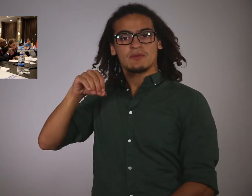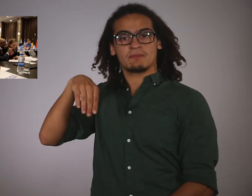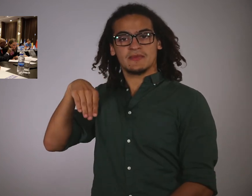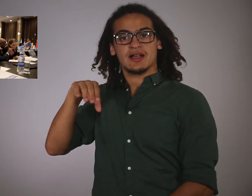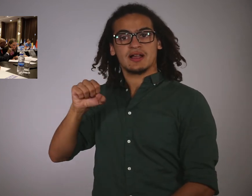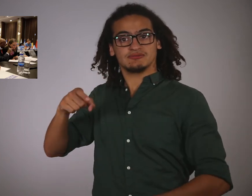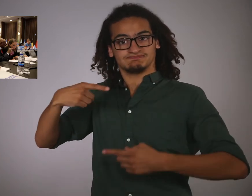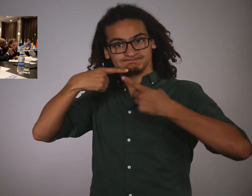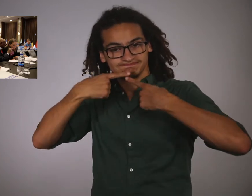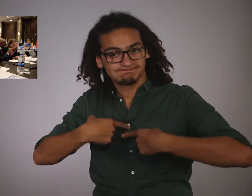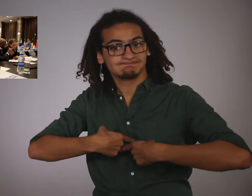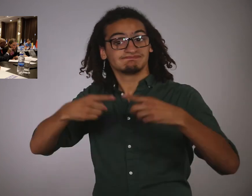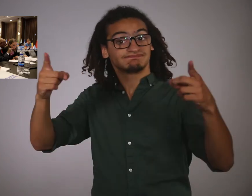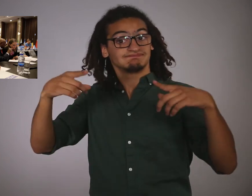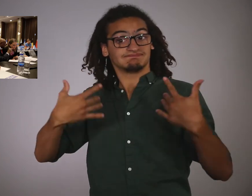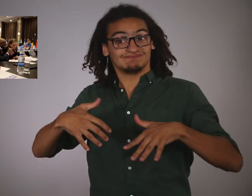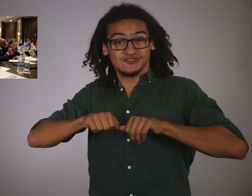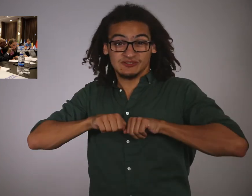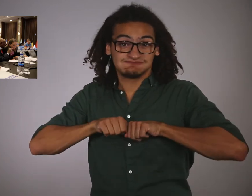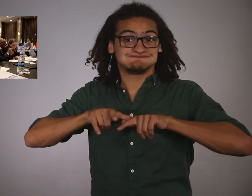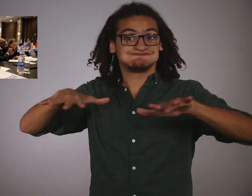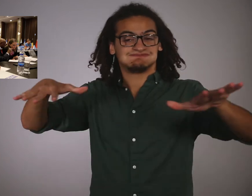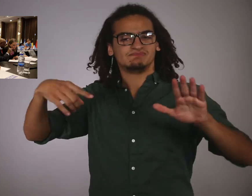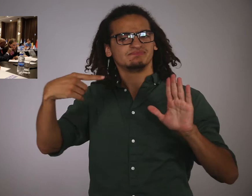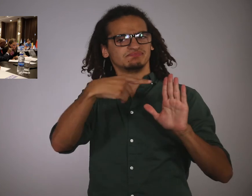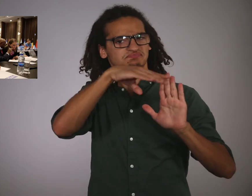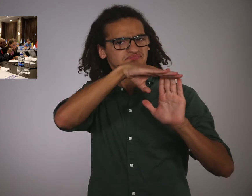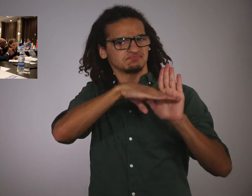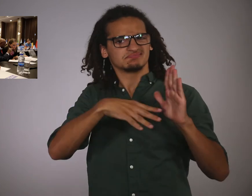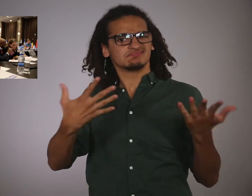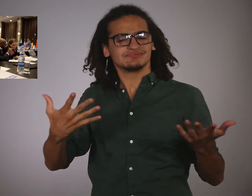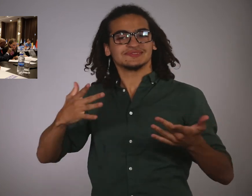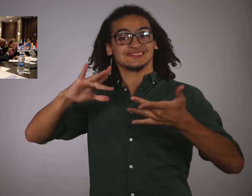(OMS) has been announced and will be launched promptly.